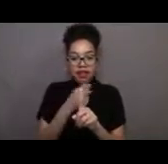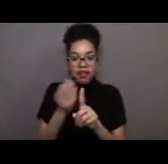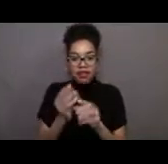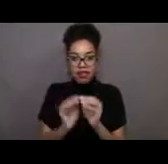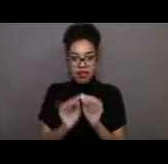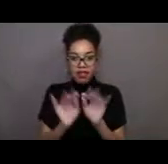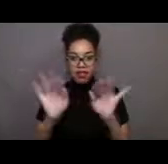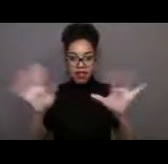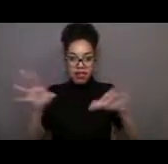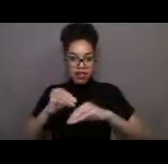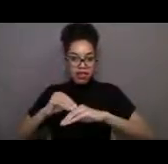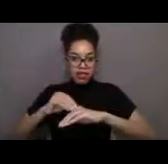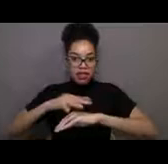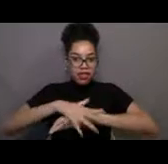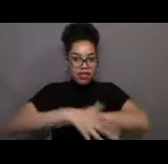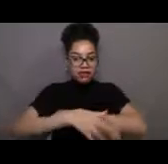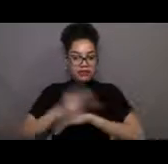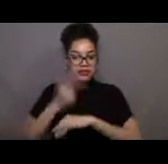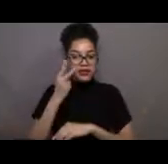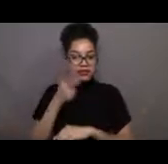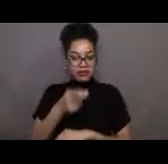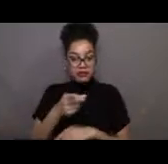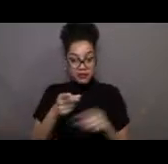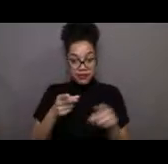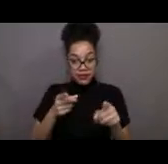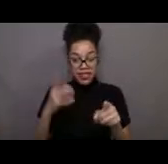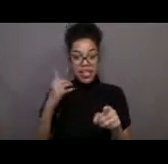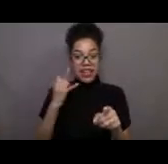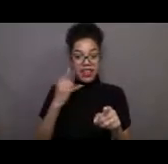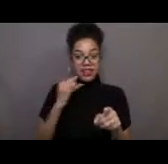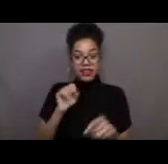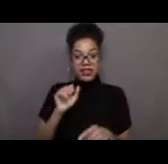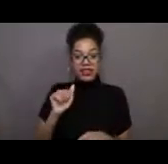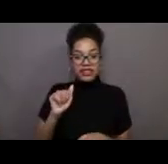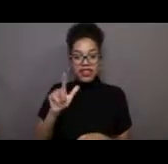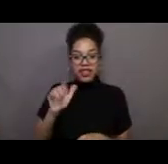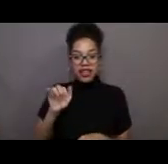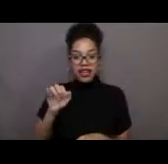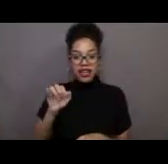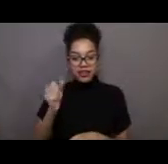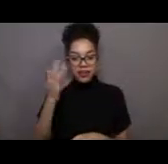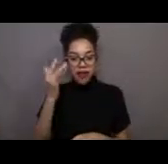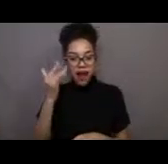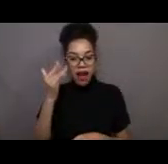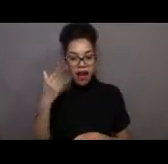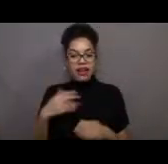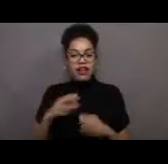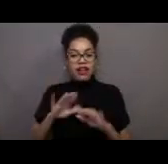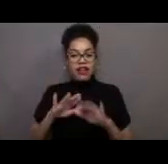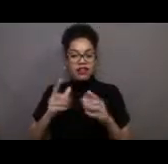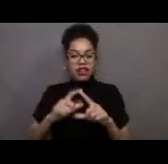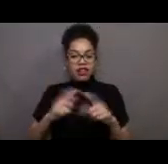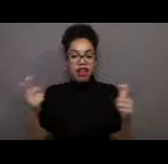We can tell that these are California sea lions and not seals thanks to their large wing-like flippers that they use to swim around kelp forests.